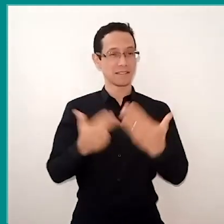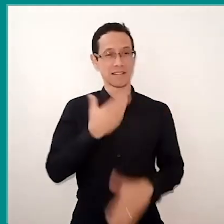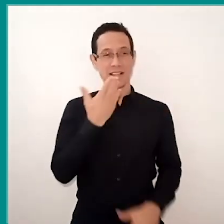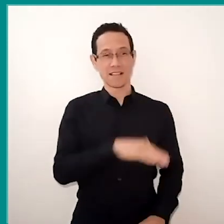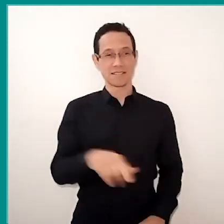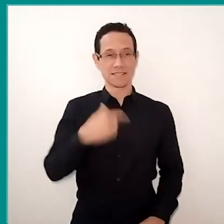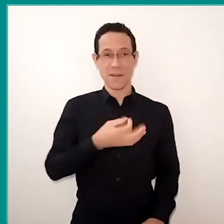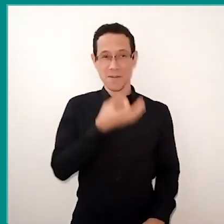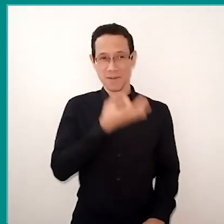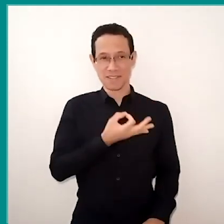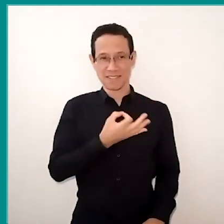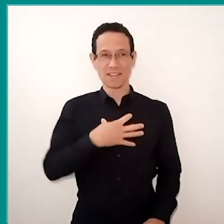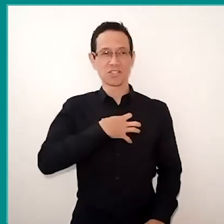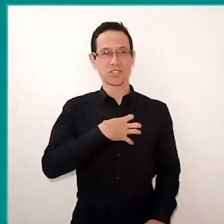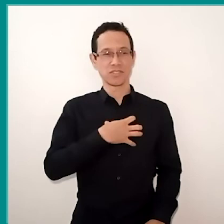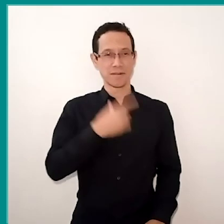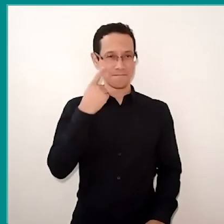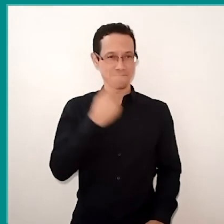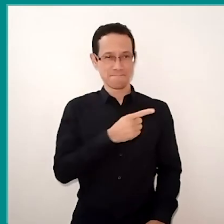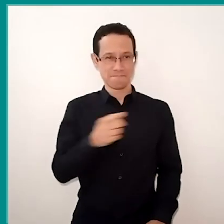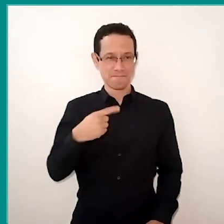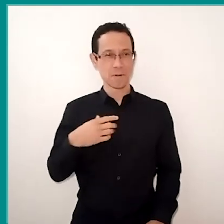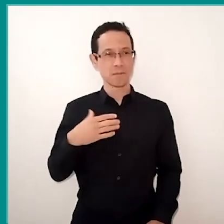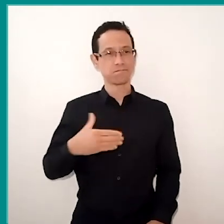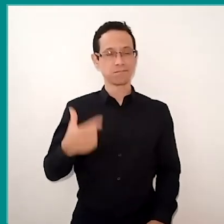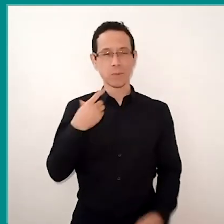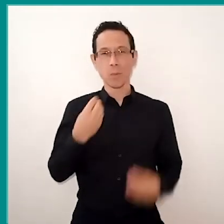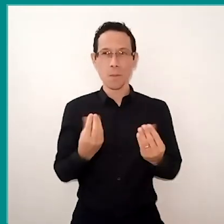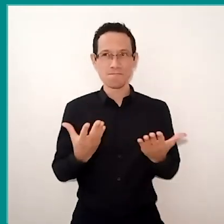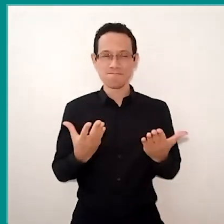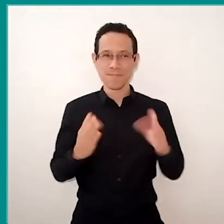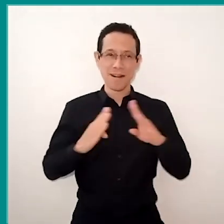and feel in front of this cage, inside your house,